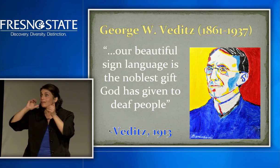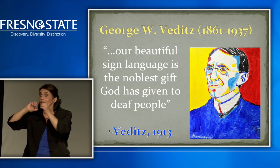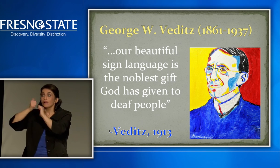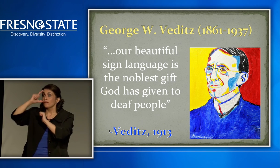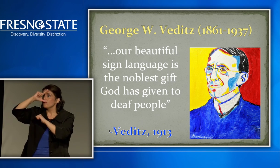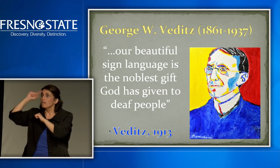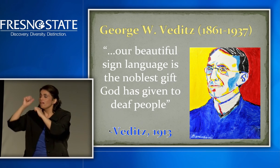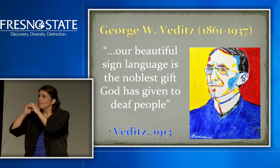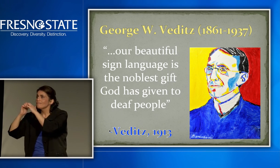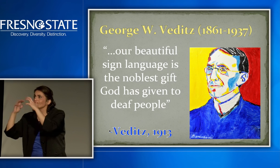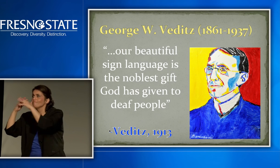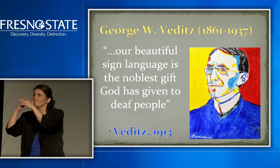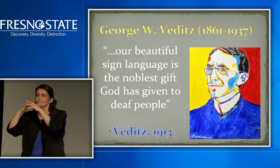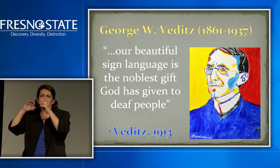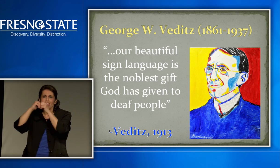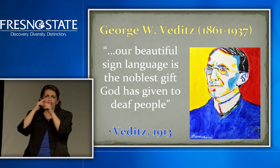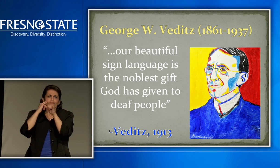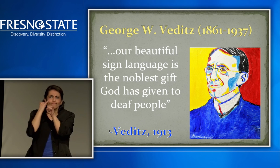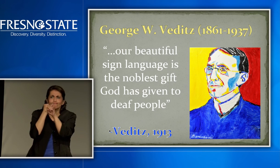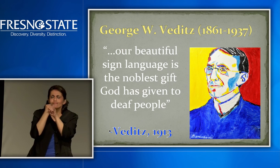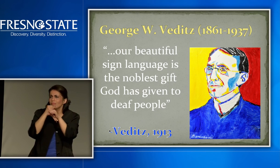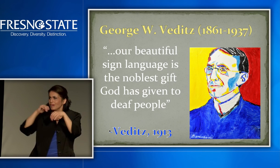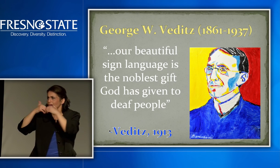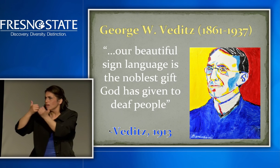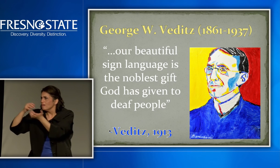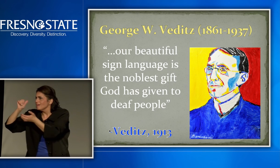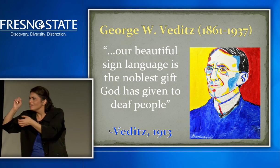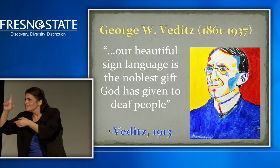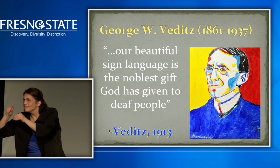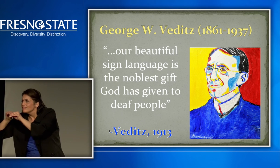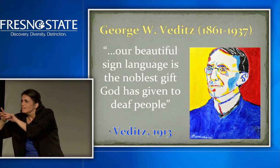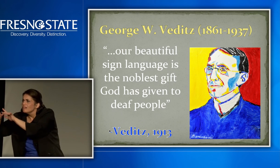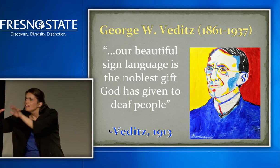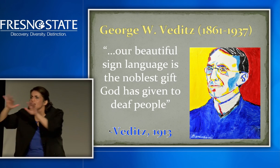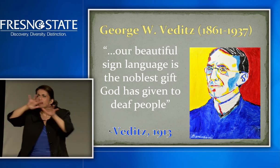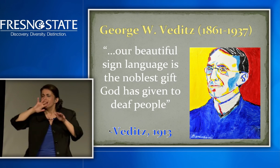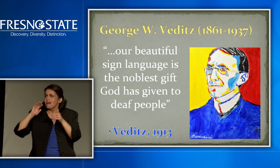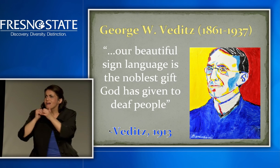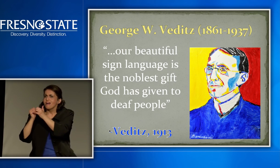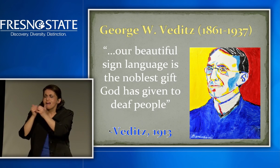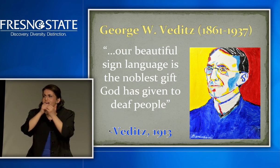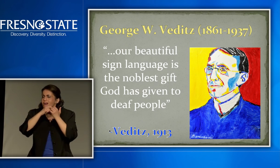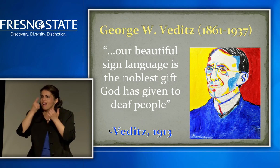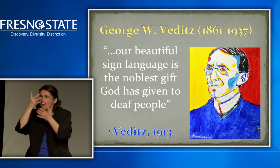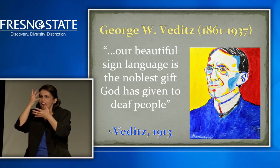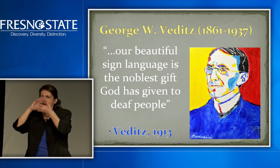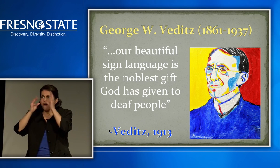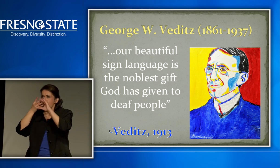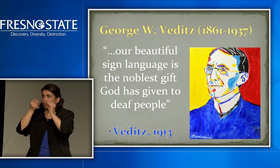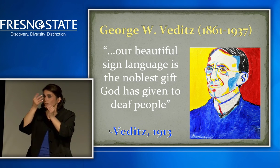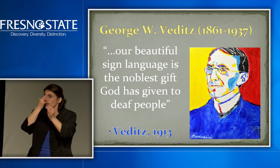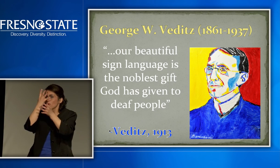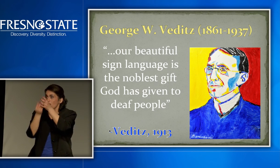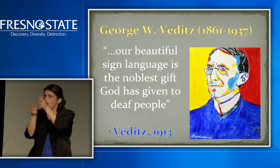And, he worked with the technology in order to preserve their American Sign Language,